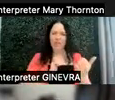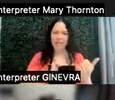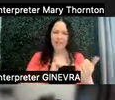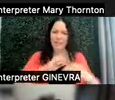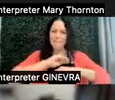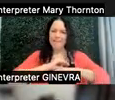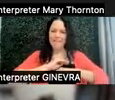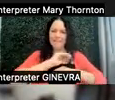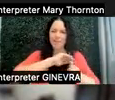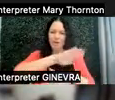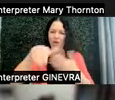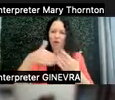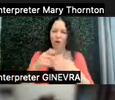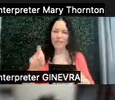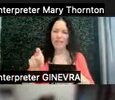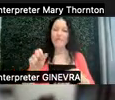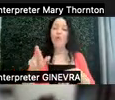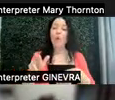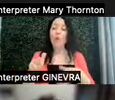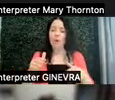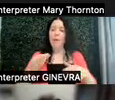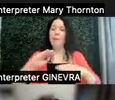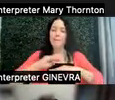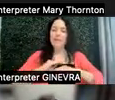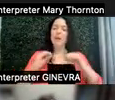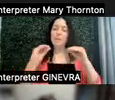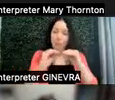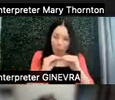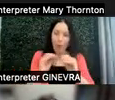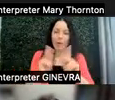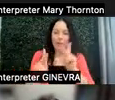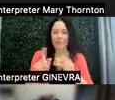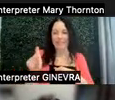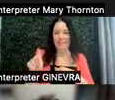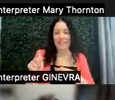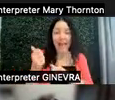or to meet more people's needs. Everyone's needs maybe a lofty goal